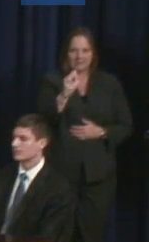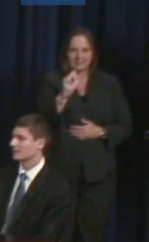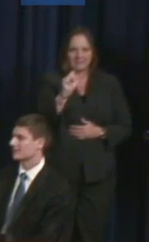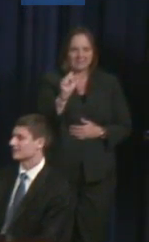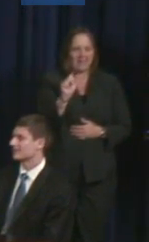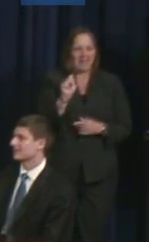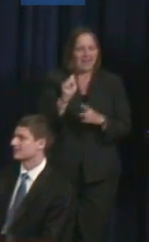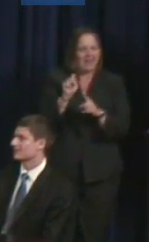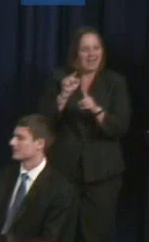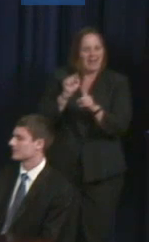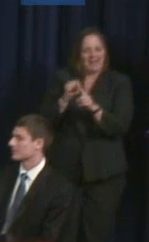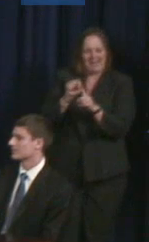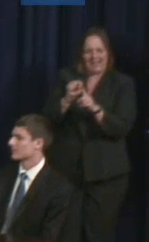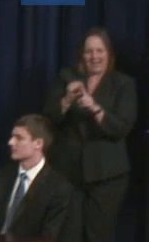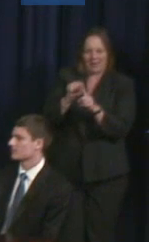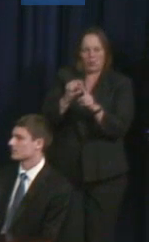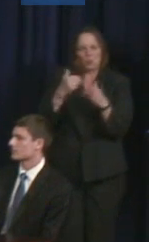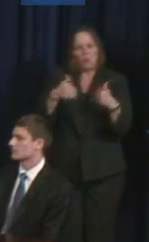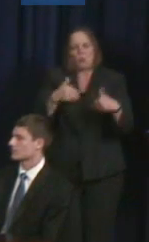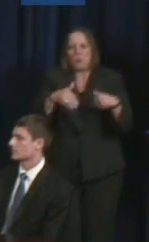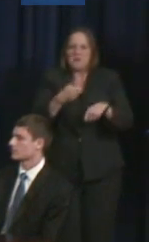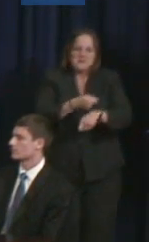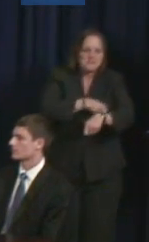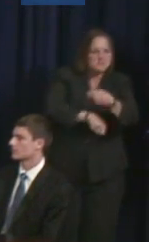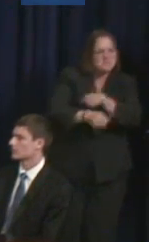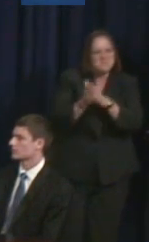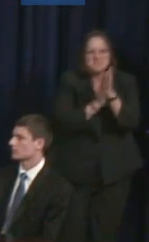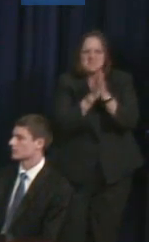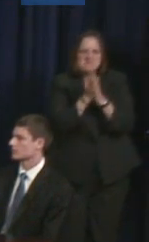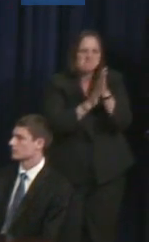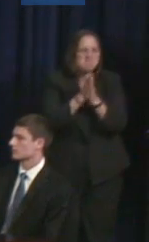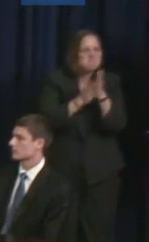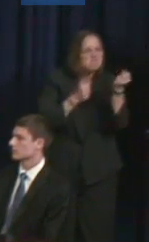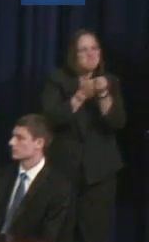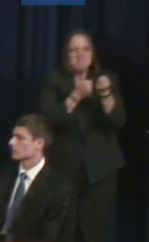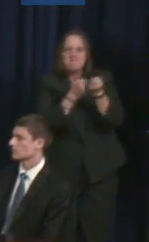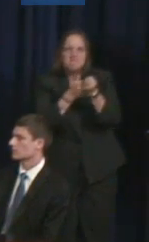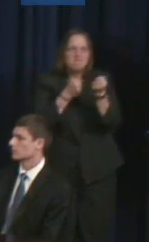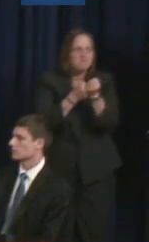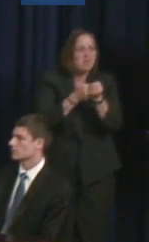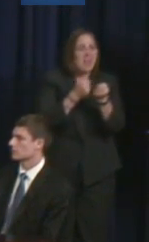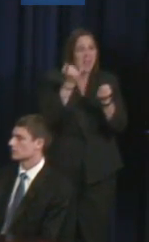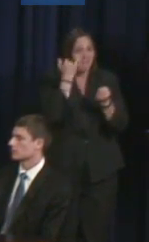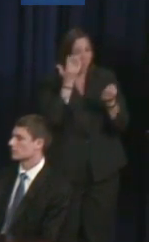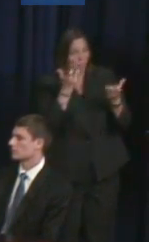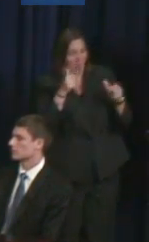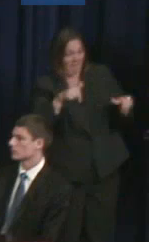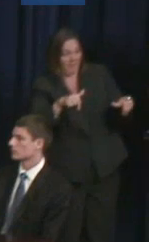and said, "If we really want to make this an amazing 25th